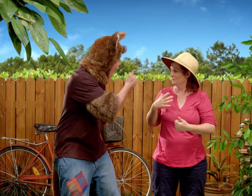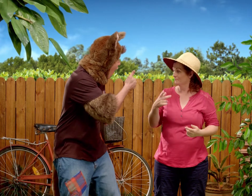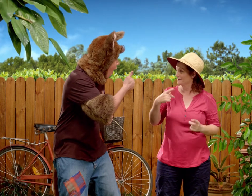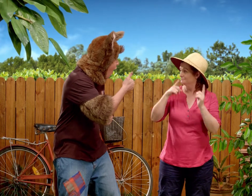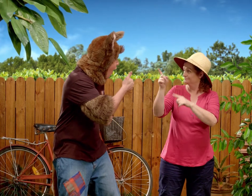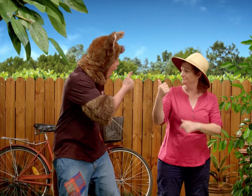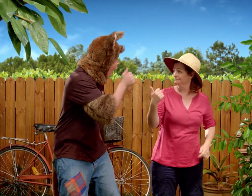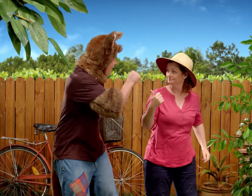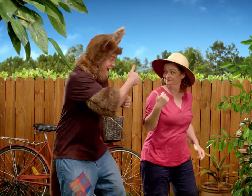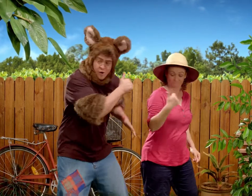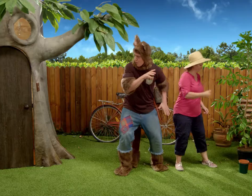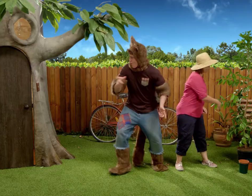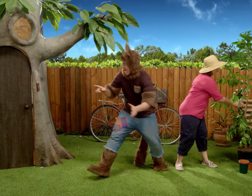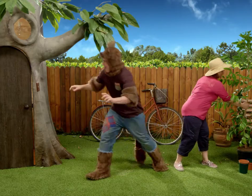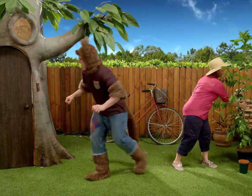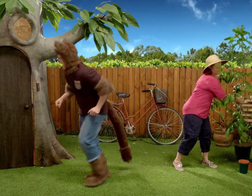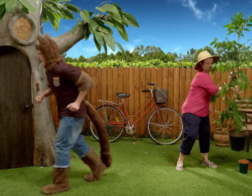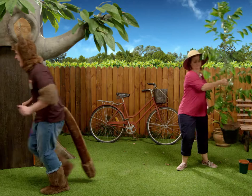Let's do that now then. Okay.